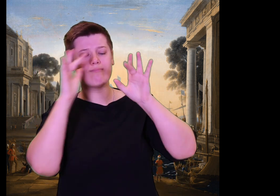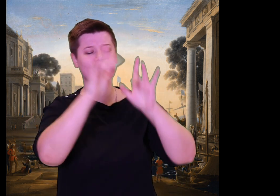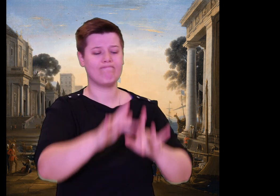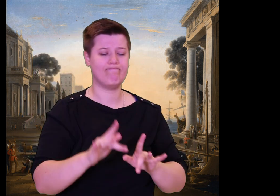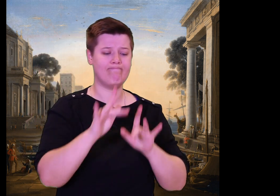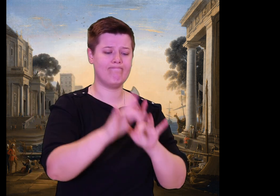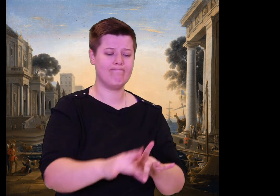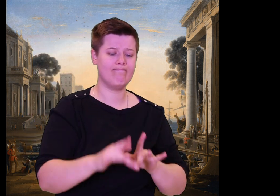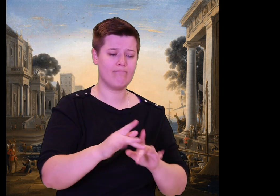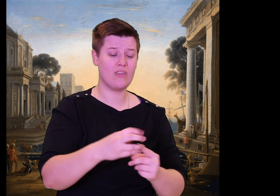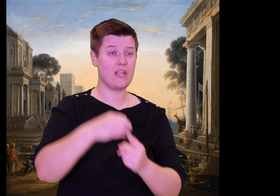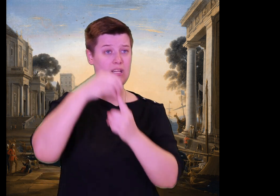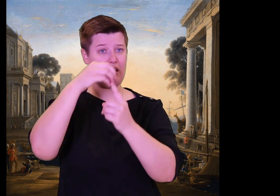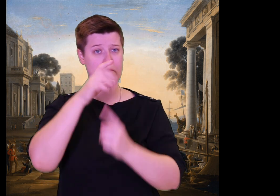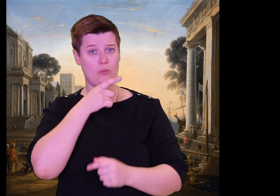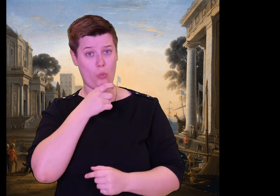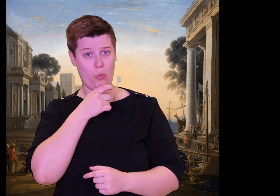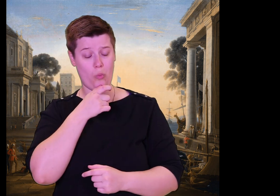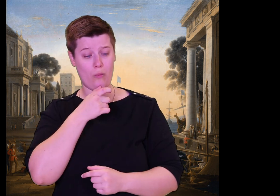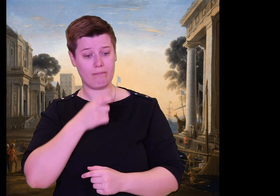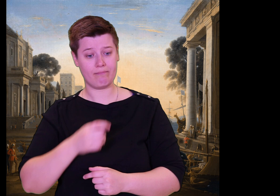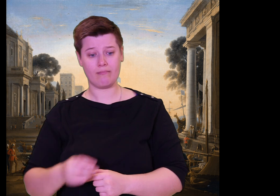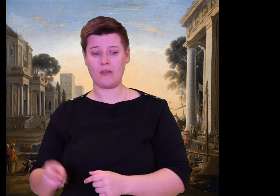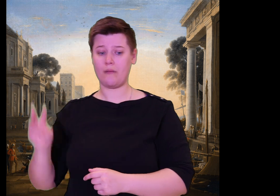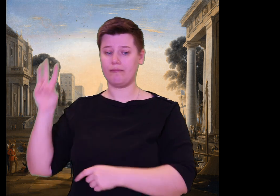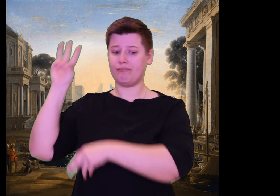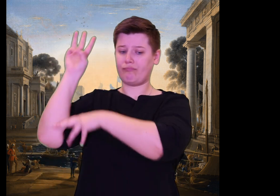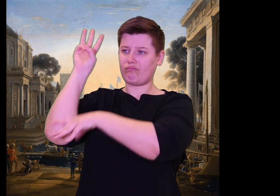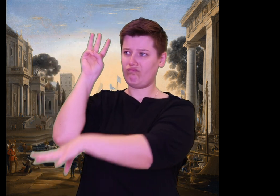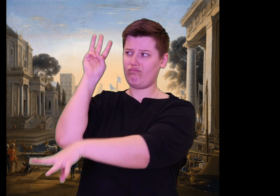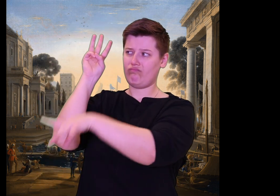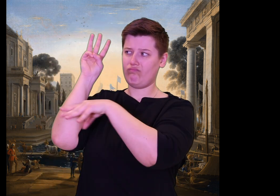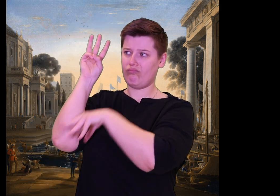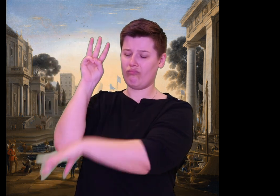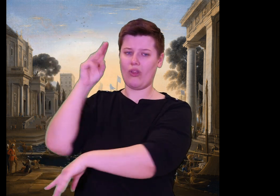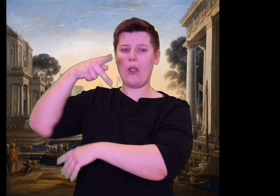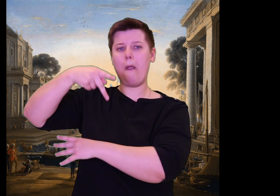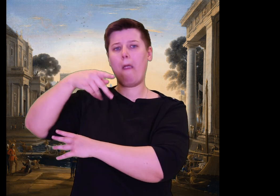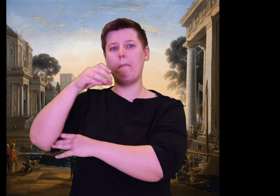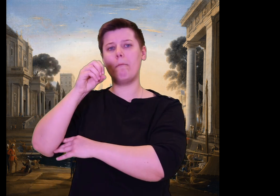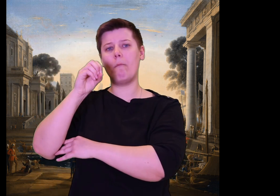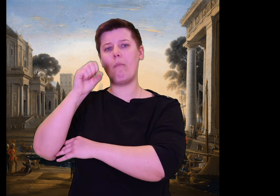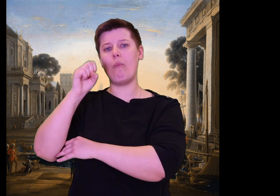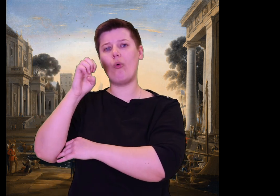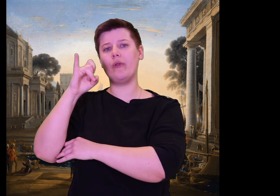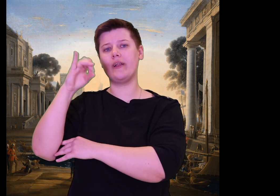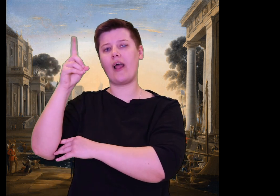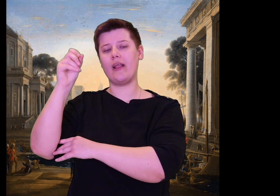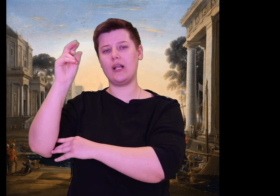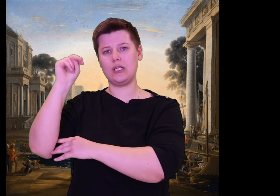There sat the god, delighting in his banquet. The other gods were gathered